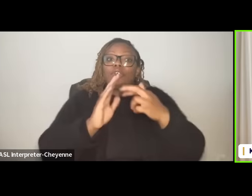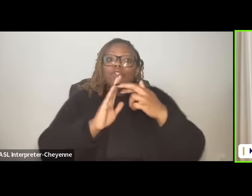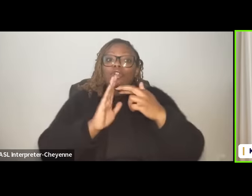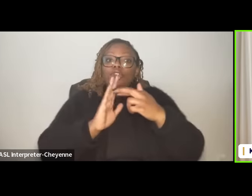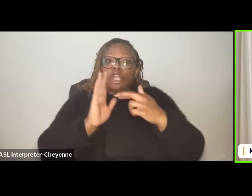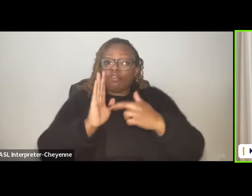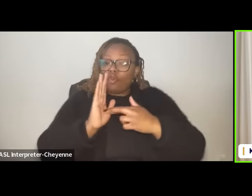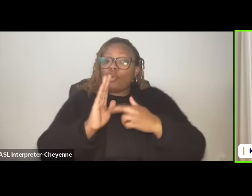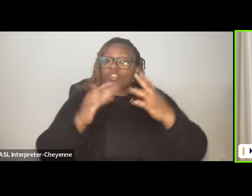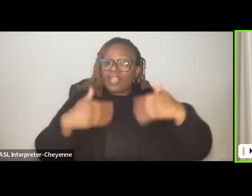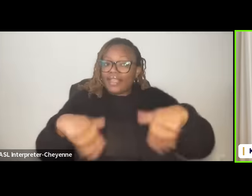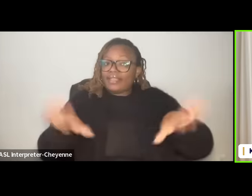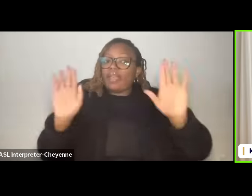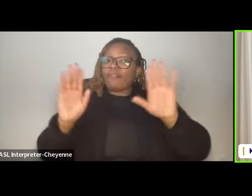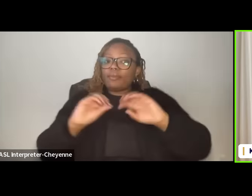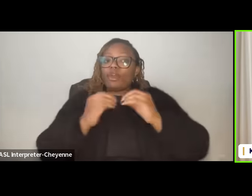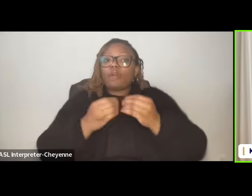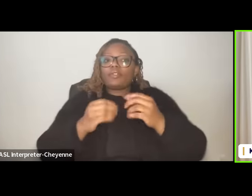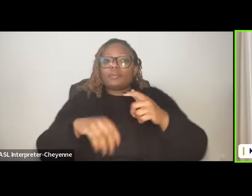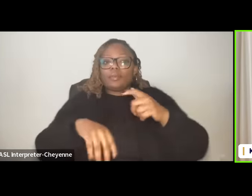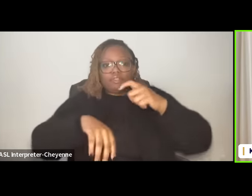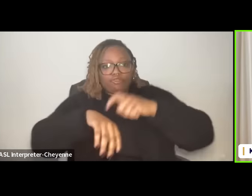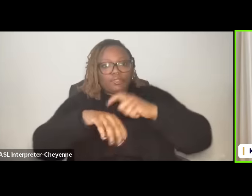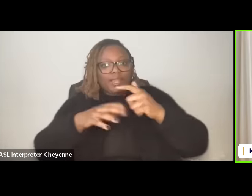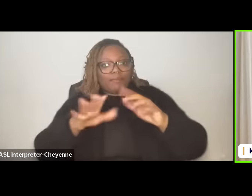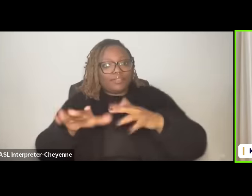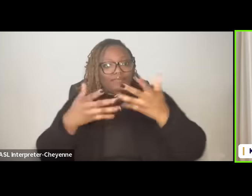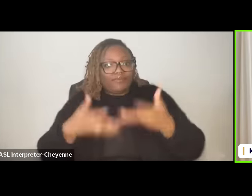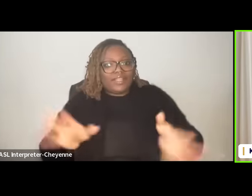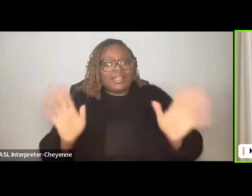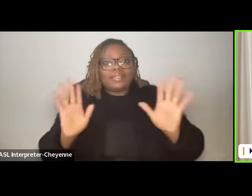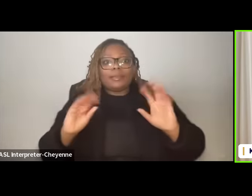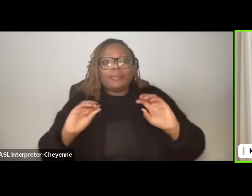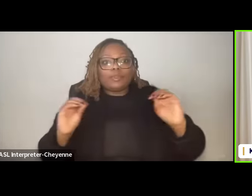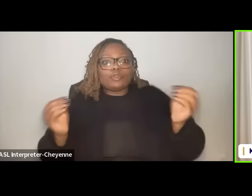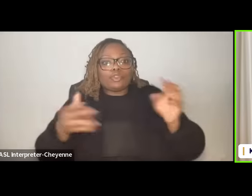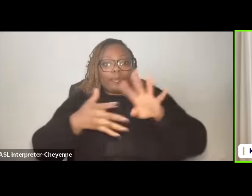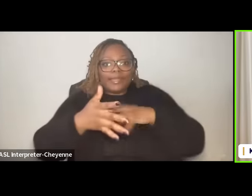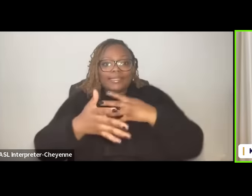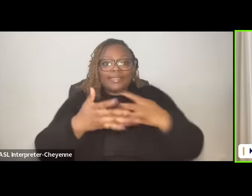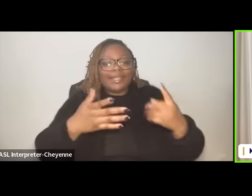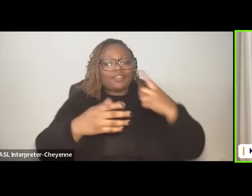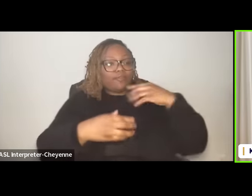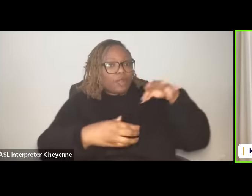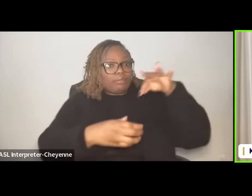when their term was over however there's been no no scheduling of any elections for that and then